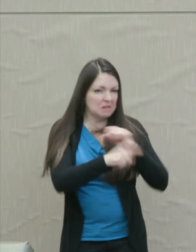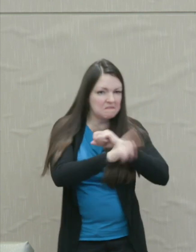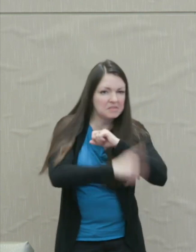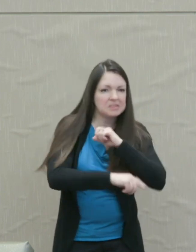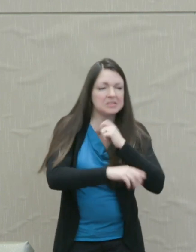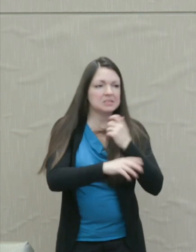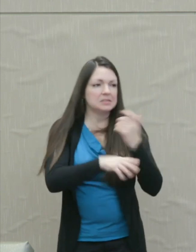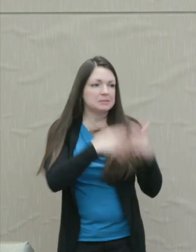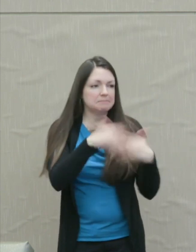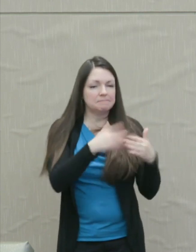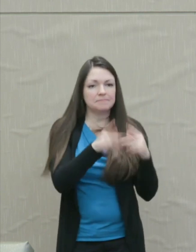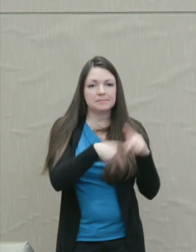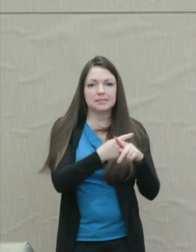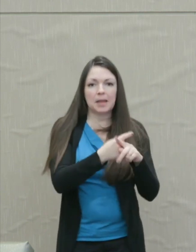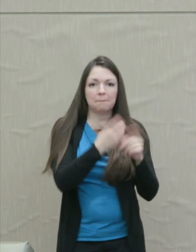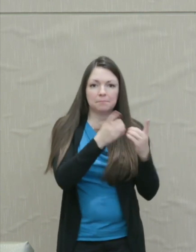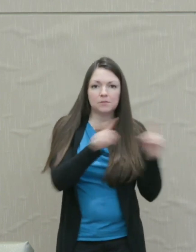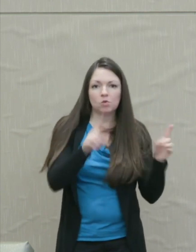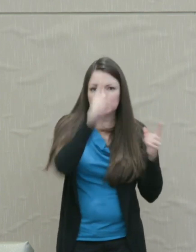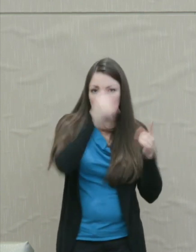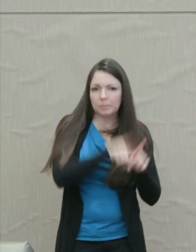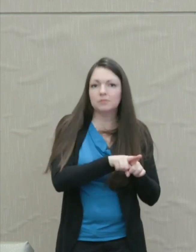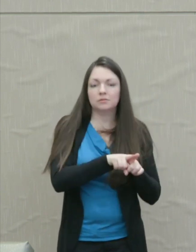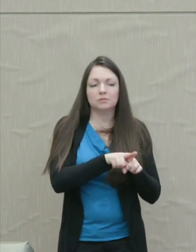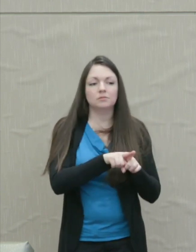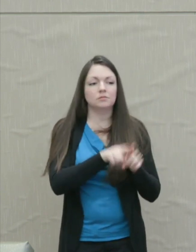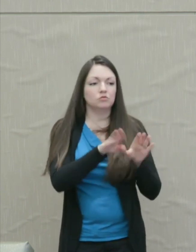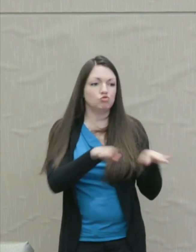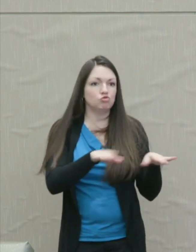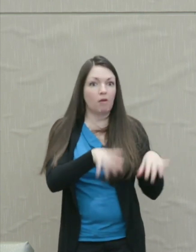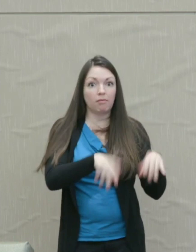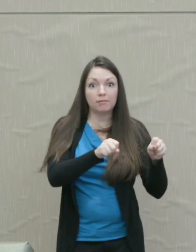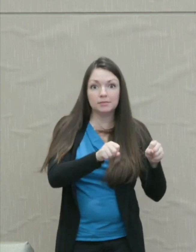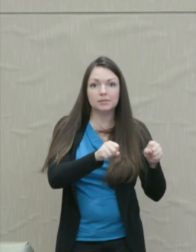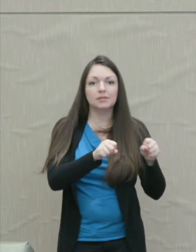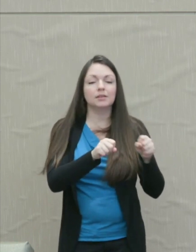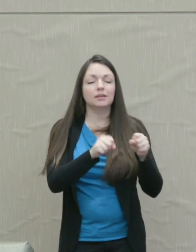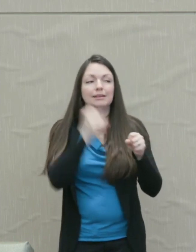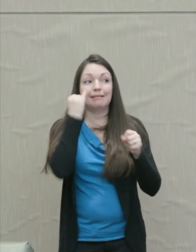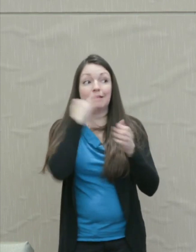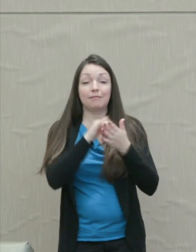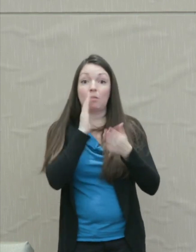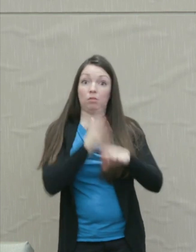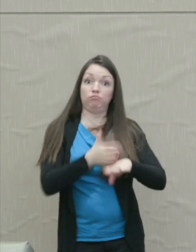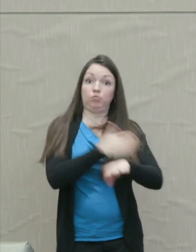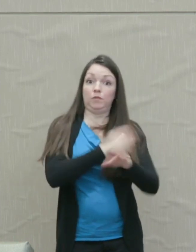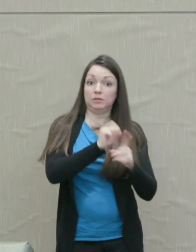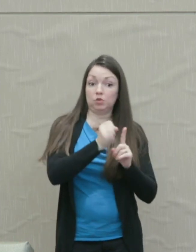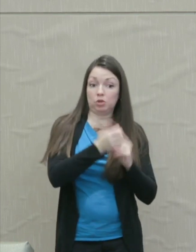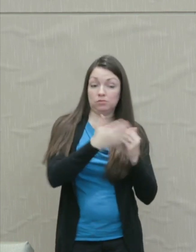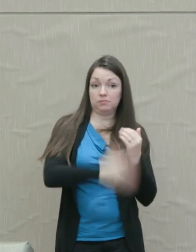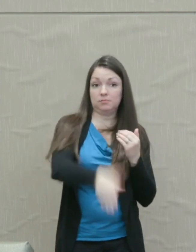arrangements as if that somehow would somehow improve the situation going forward and restore